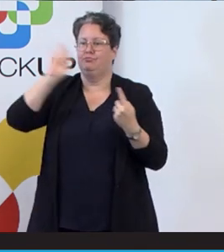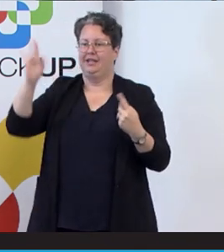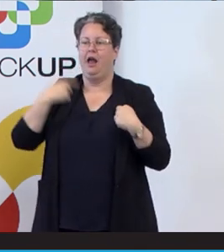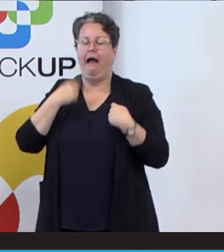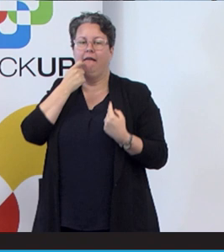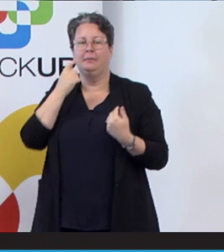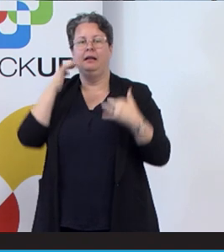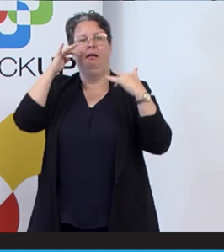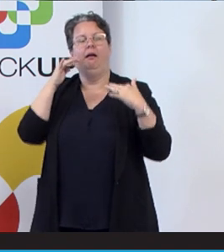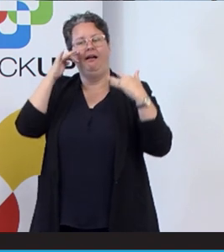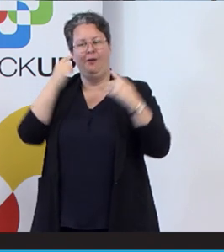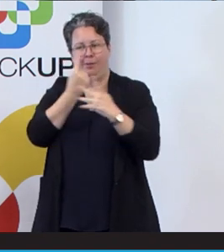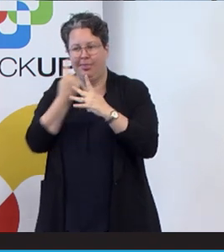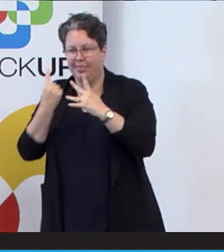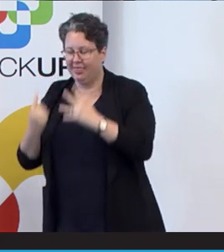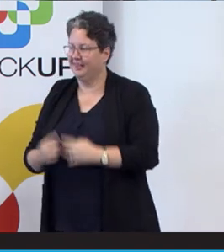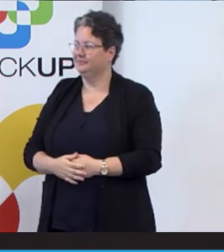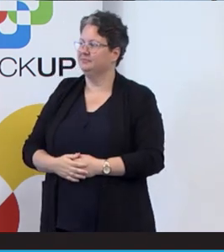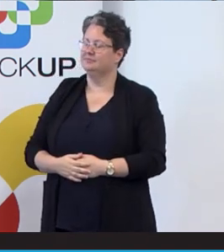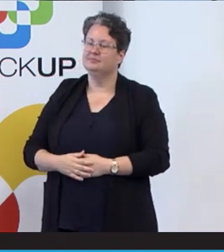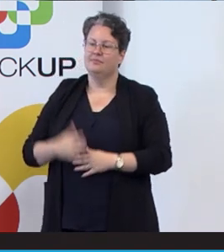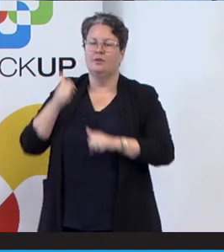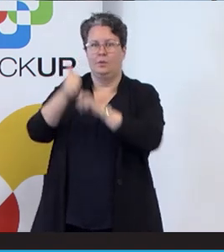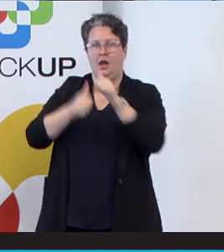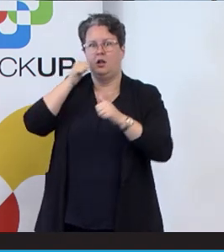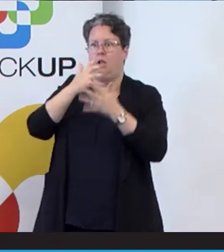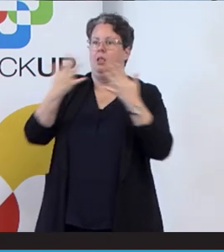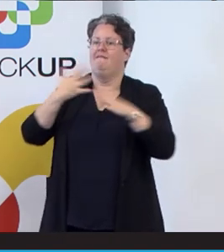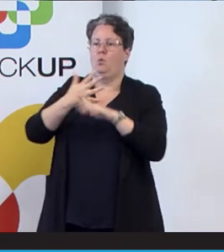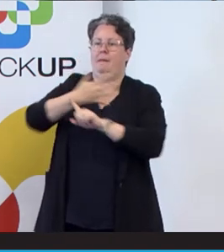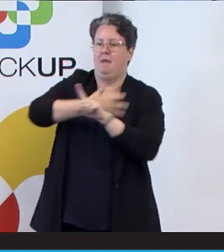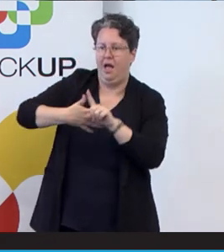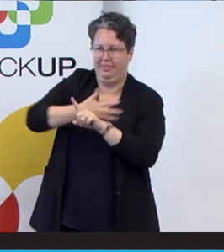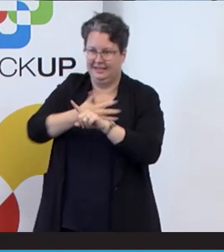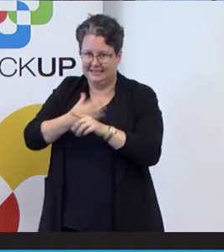them. Well done. I know how much hard work goes in behind the scenes. And thanks so much for